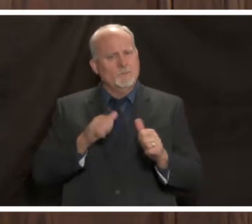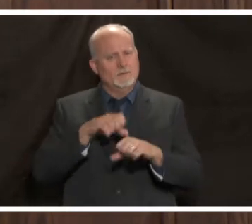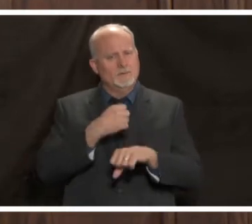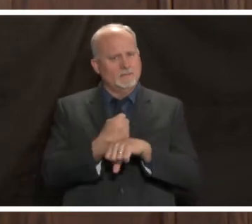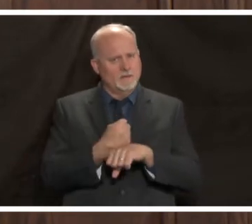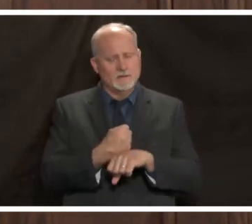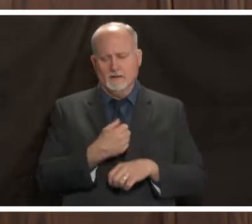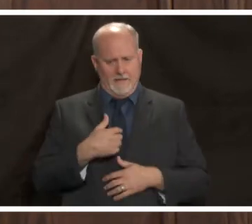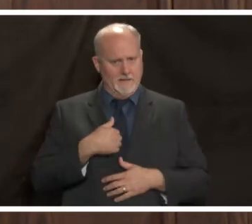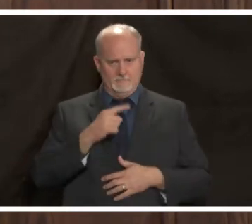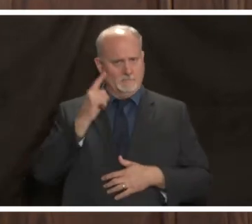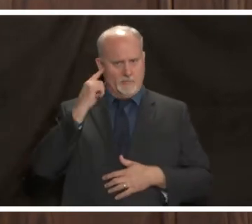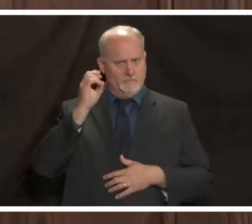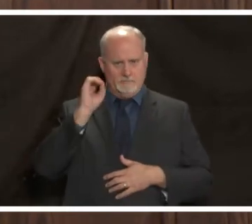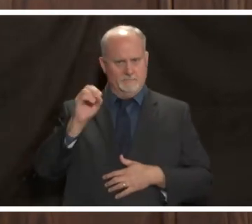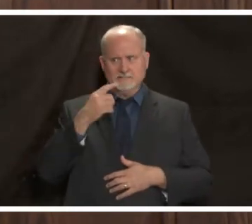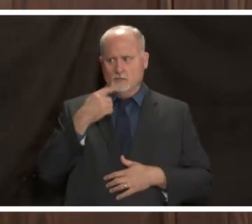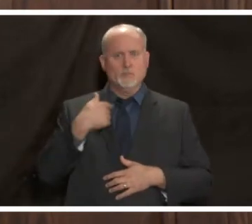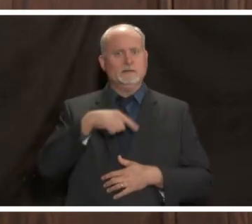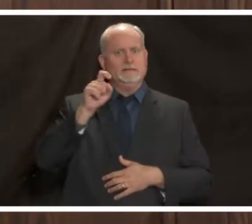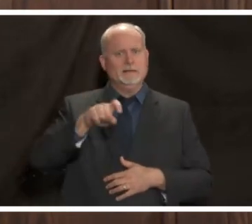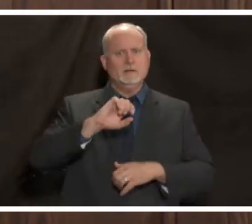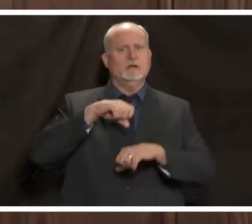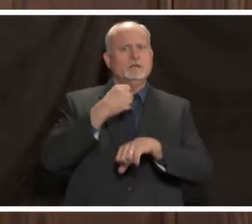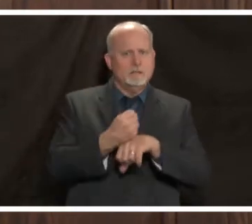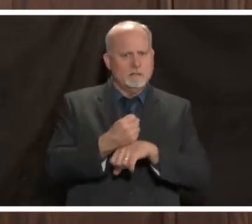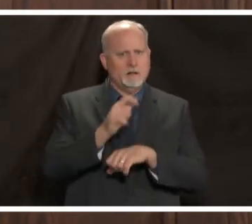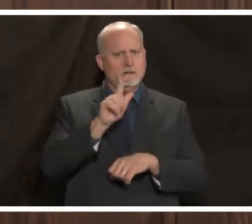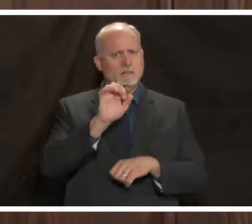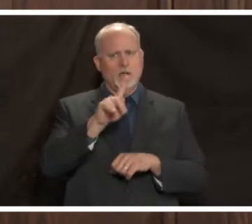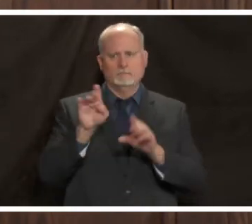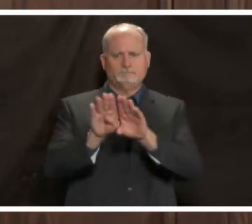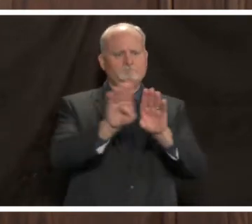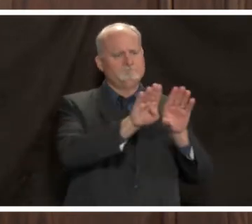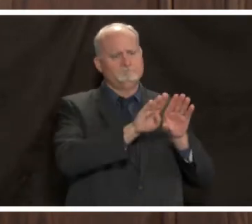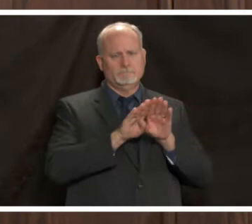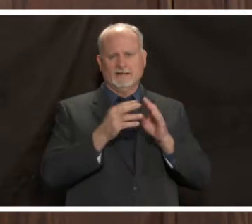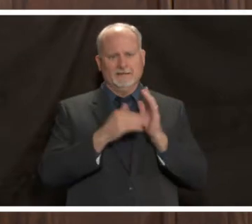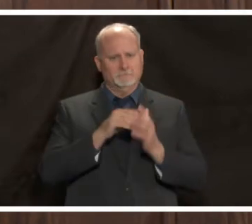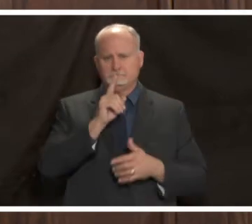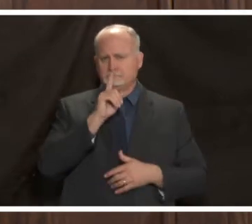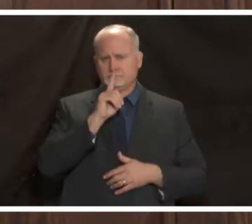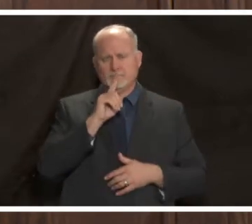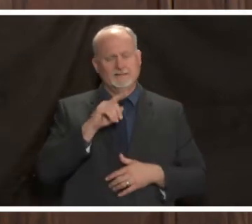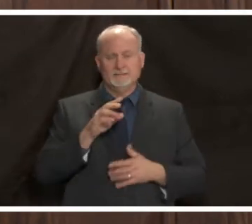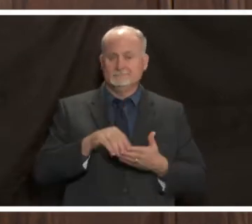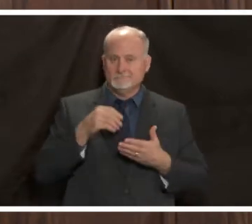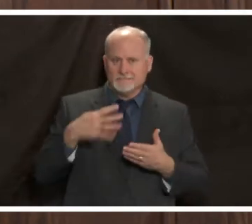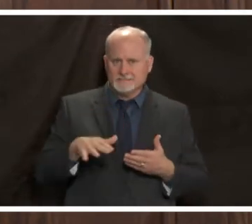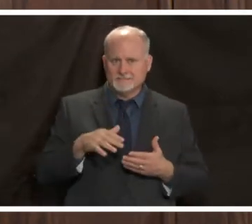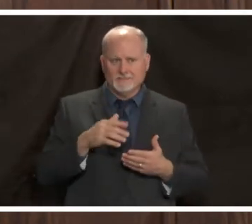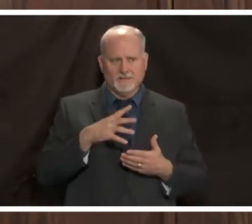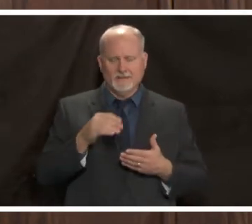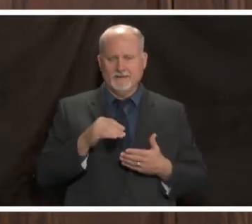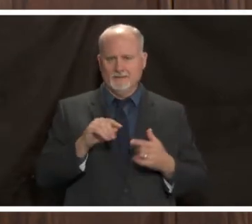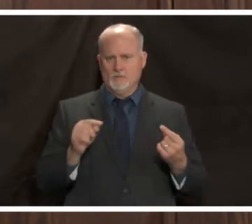anybody say we should lock down again it's too costly economically and otherwise on the flip side